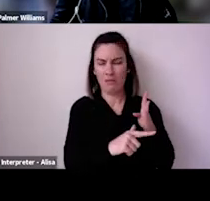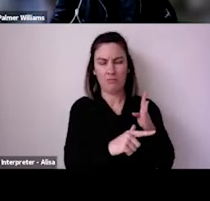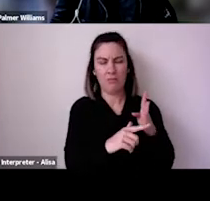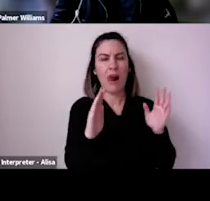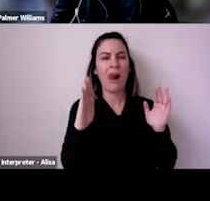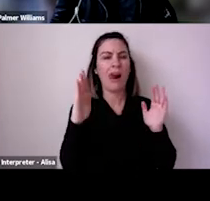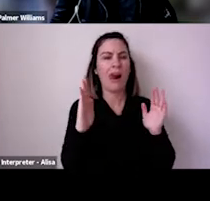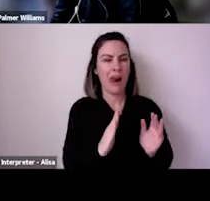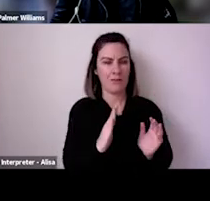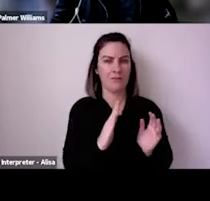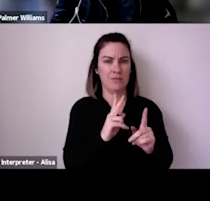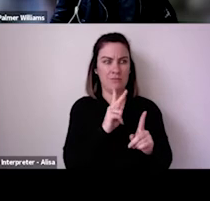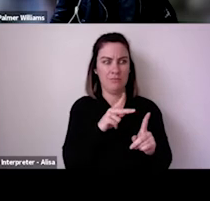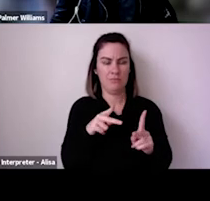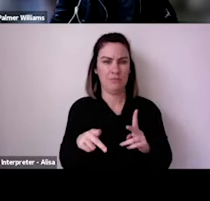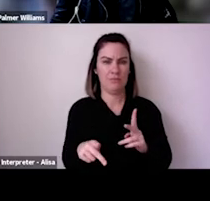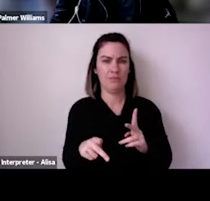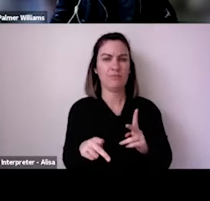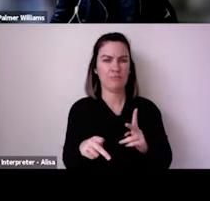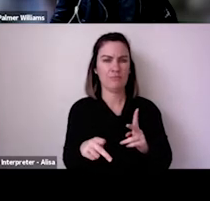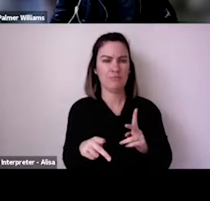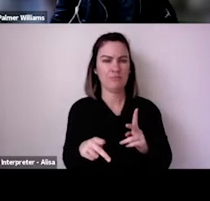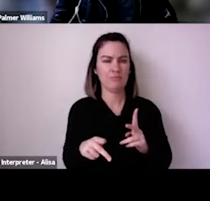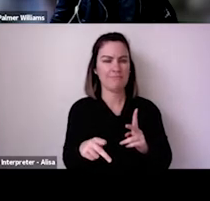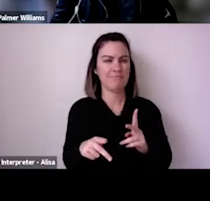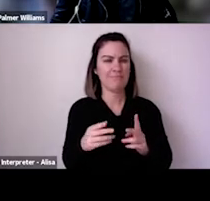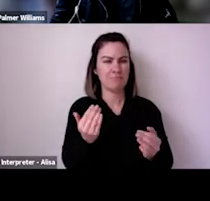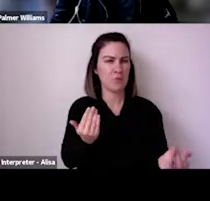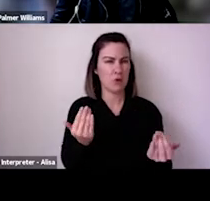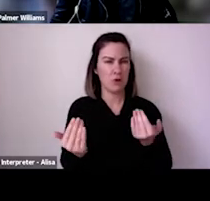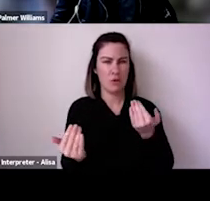protection on top of vaccination which really no one really knows but is probably pushing